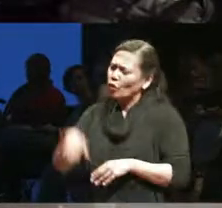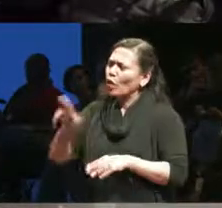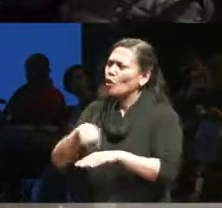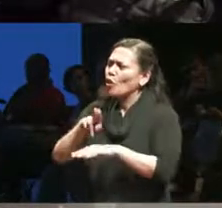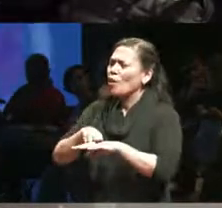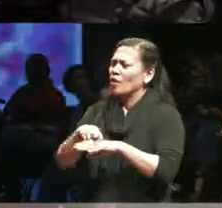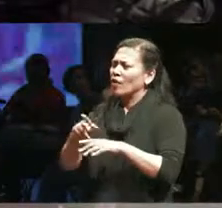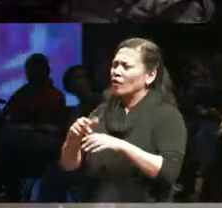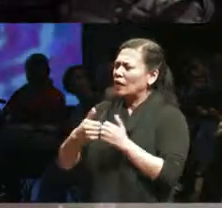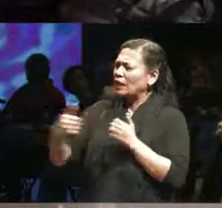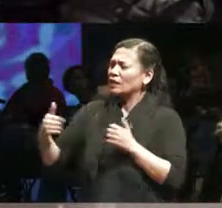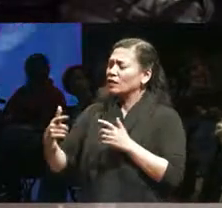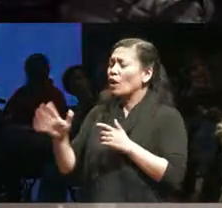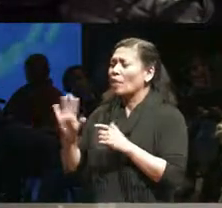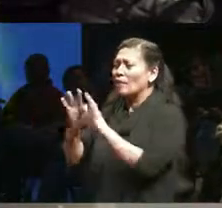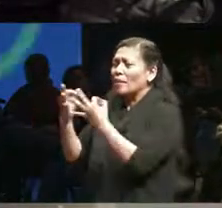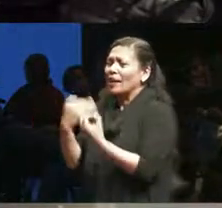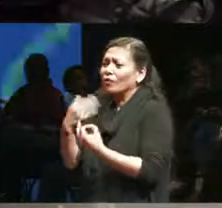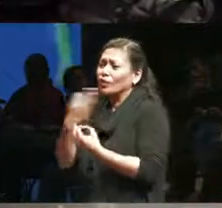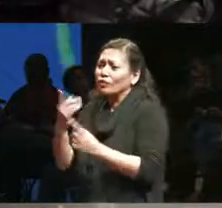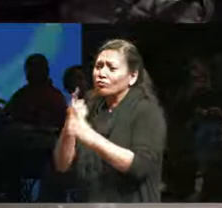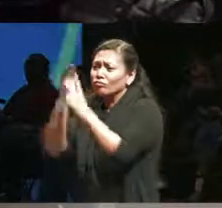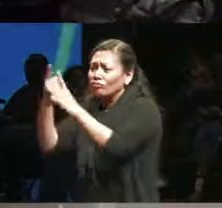intentions. They they didn't know as well and you know there's no one else and my